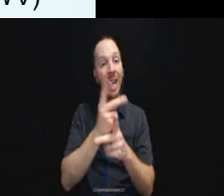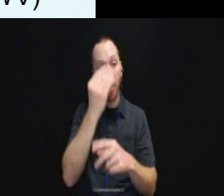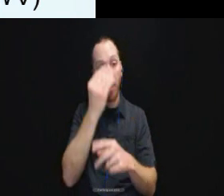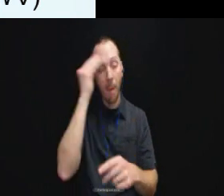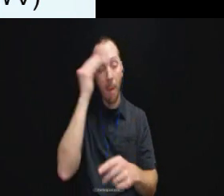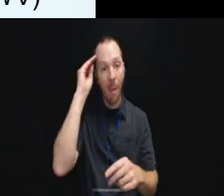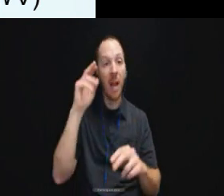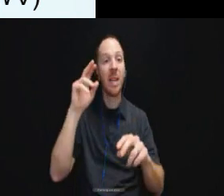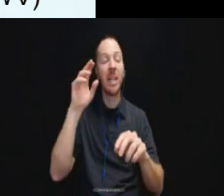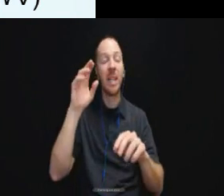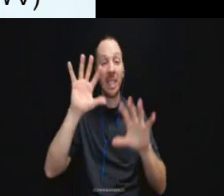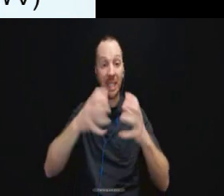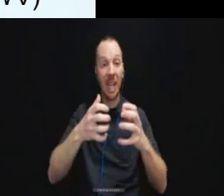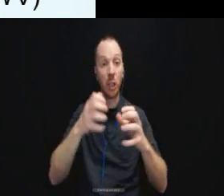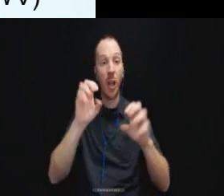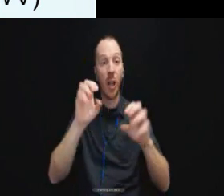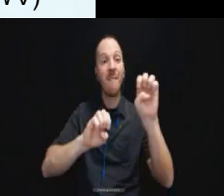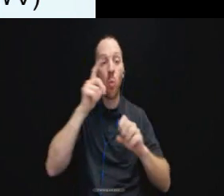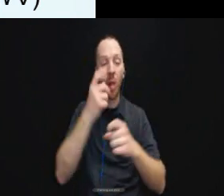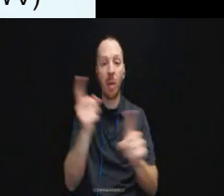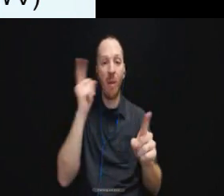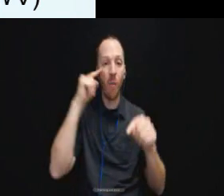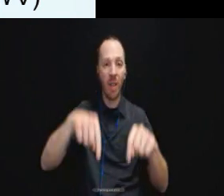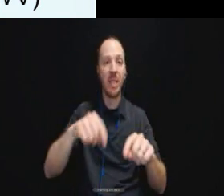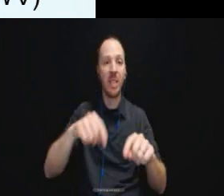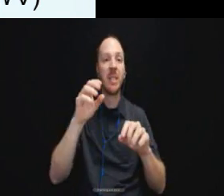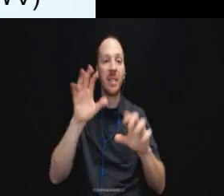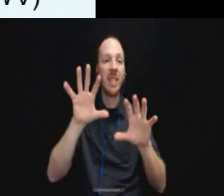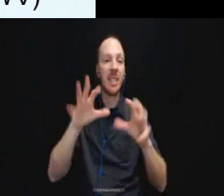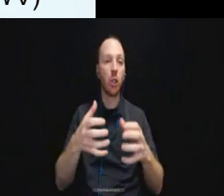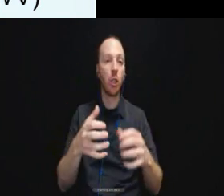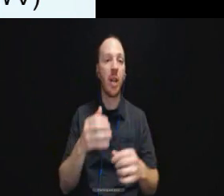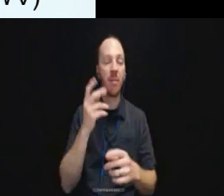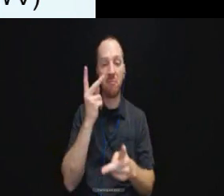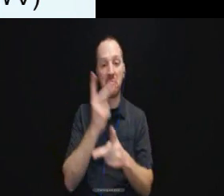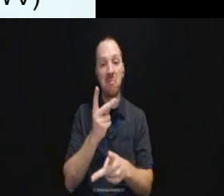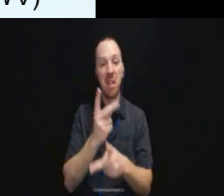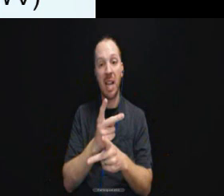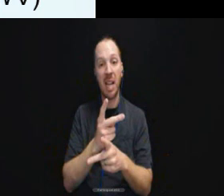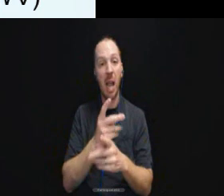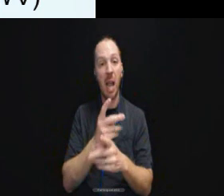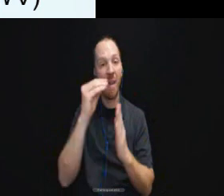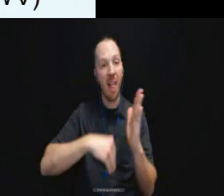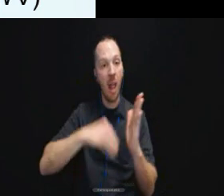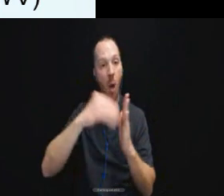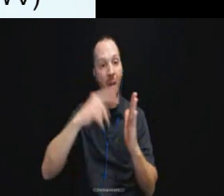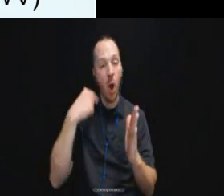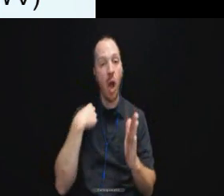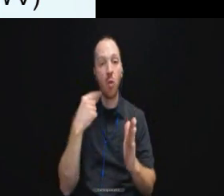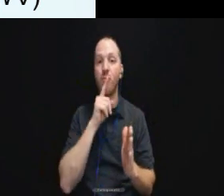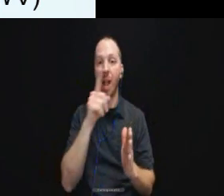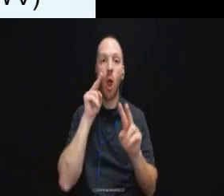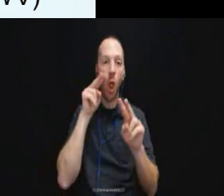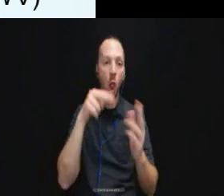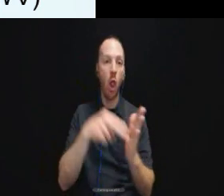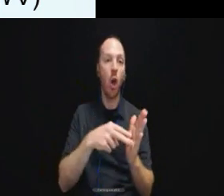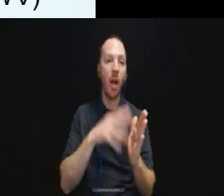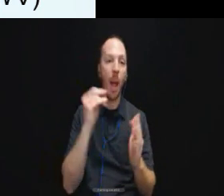Keep filling those out and we appreciate you guys giving us feedback.